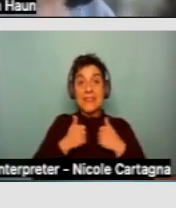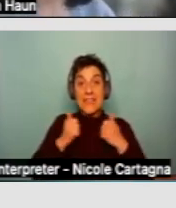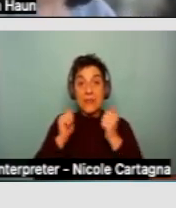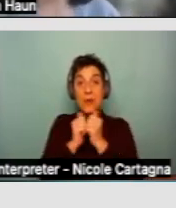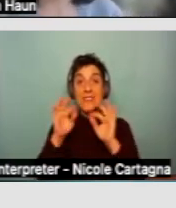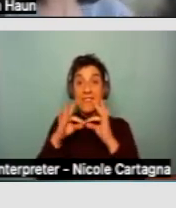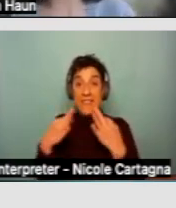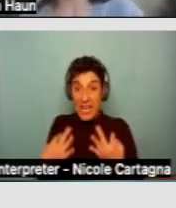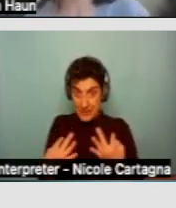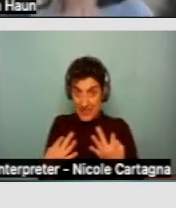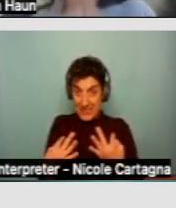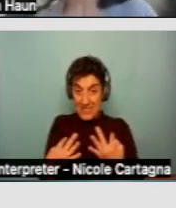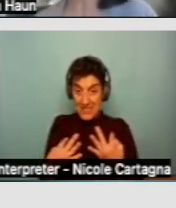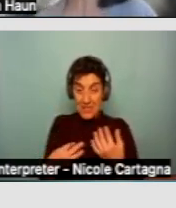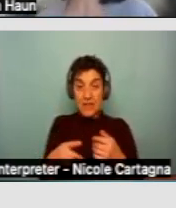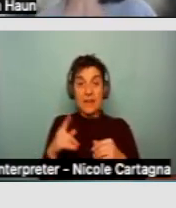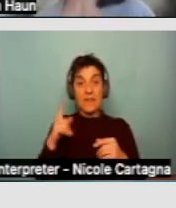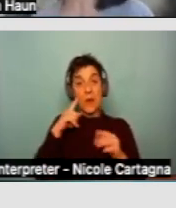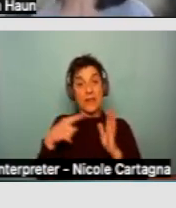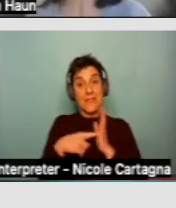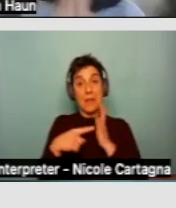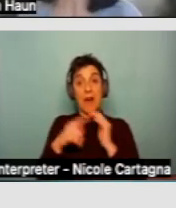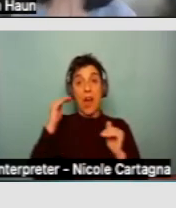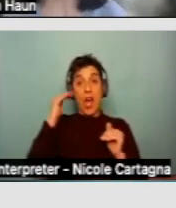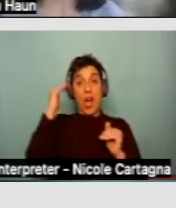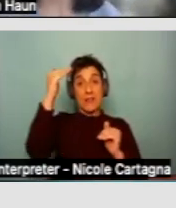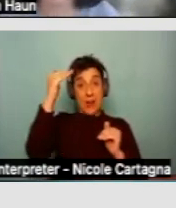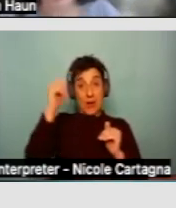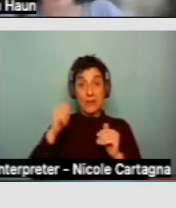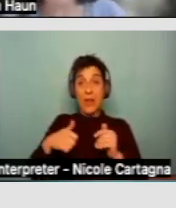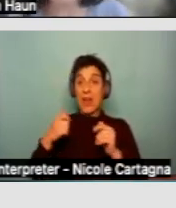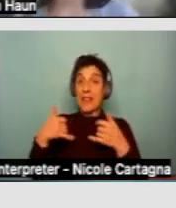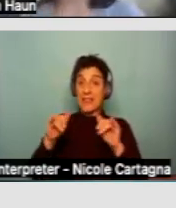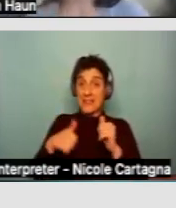For instance, adults with disabilities who may still be living with their parents or